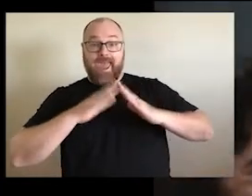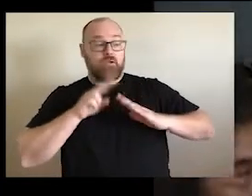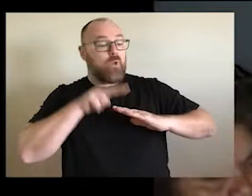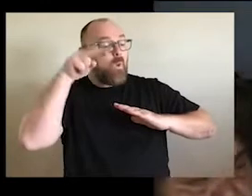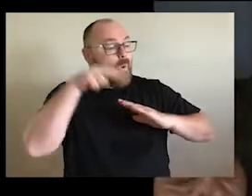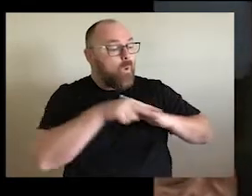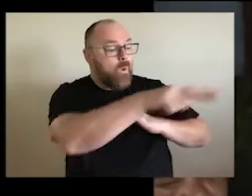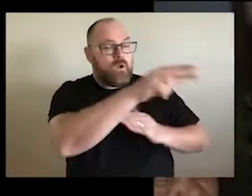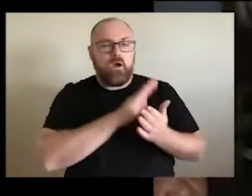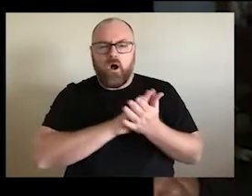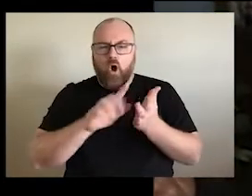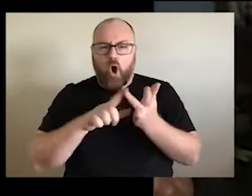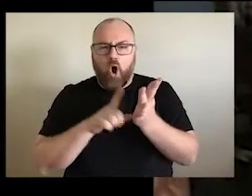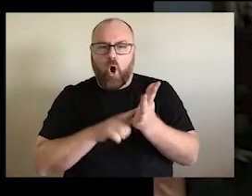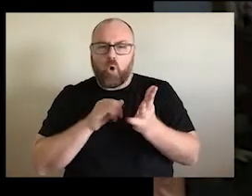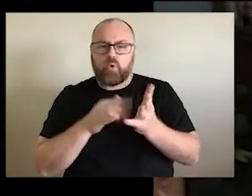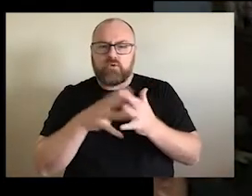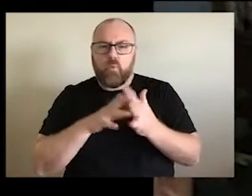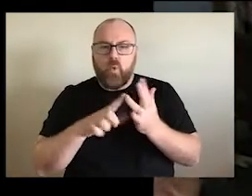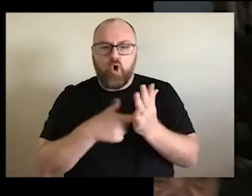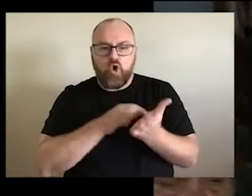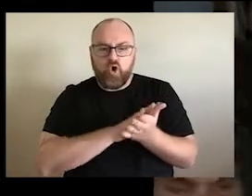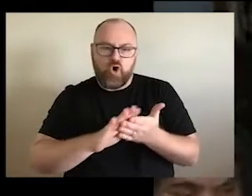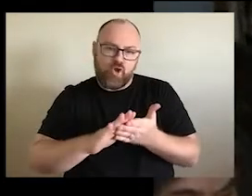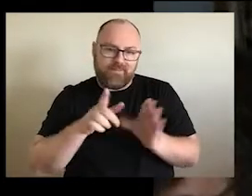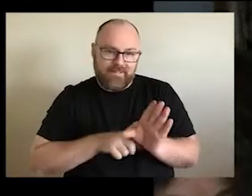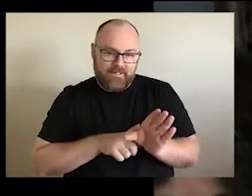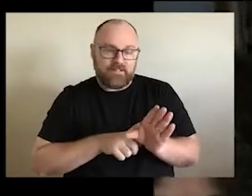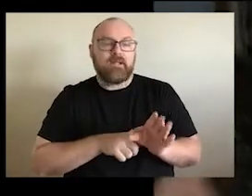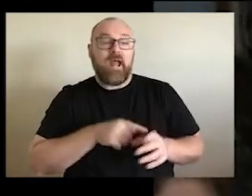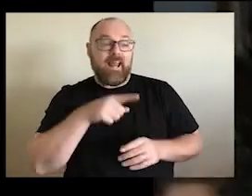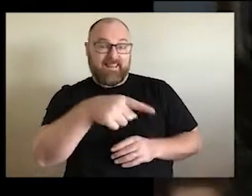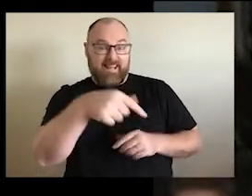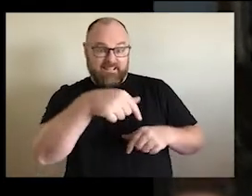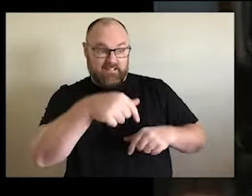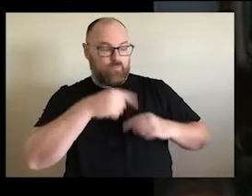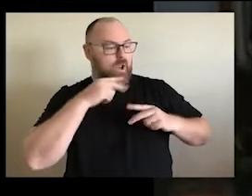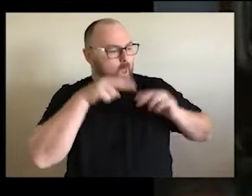house looks down on at Holsworthy. So this is Tharawal Land. And we find out, we found out